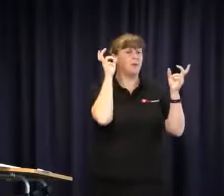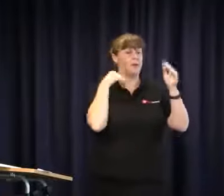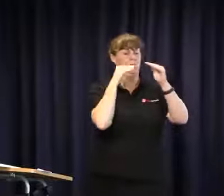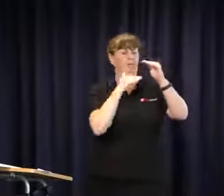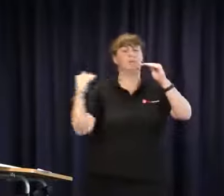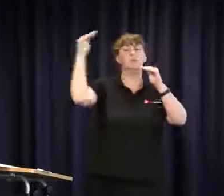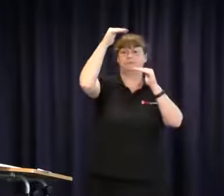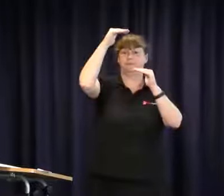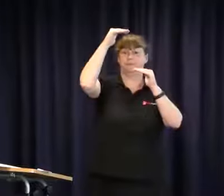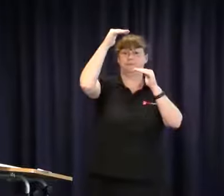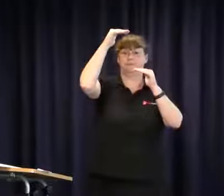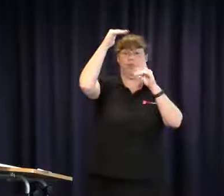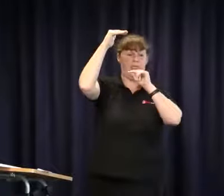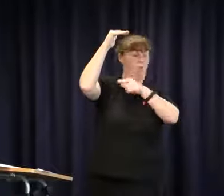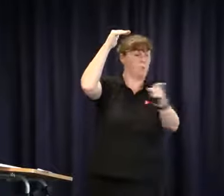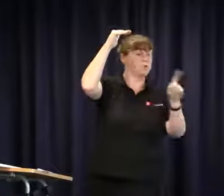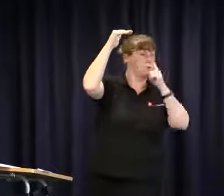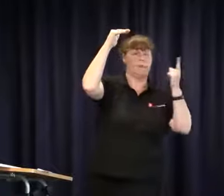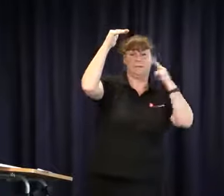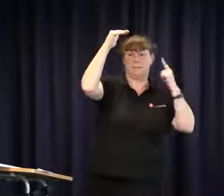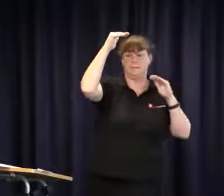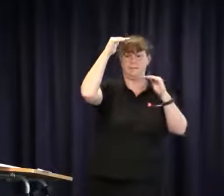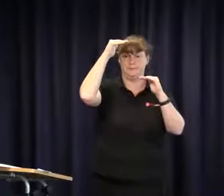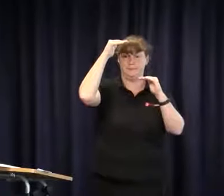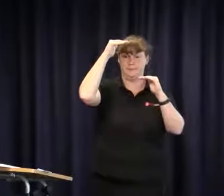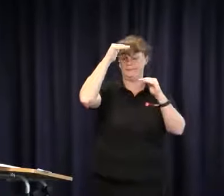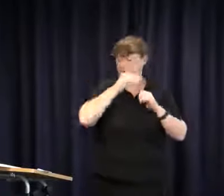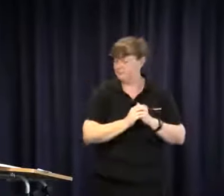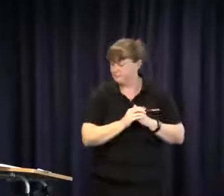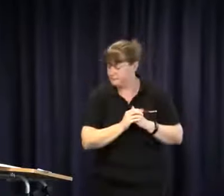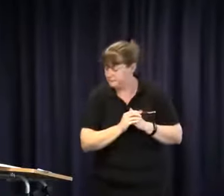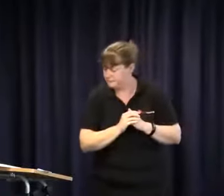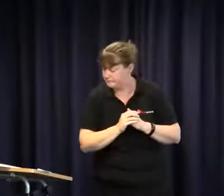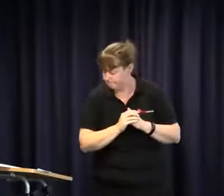relates to somebody whose hearing is more superior than others. So those who are not